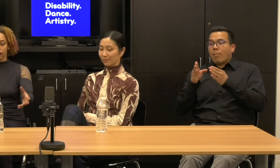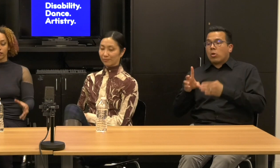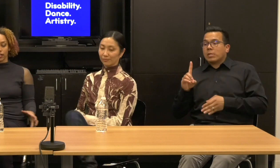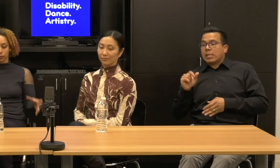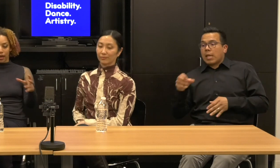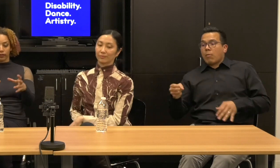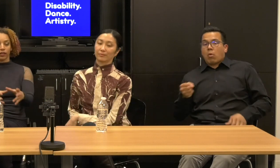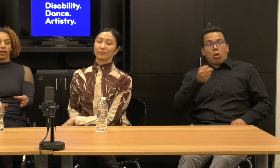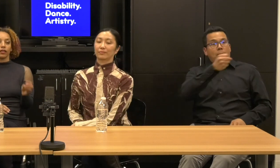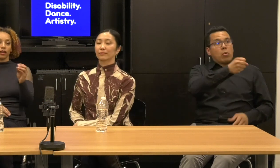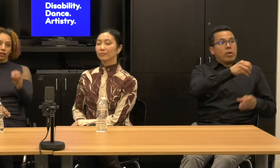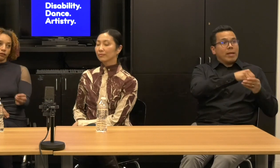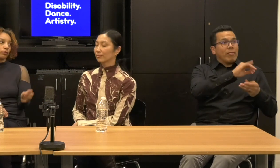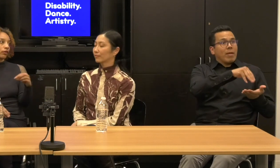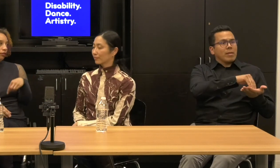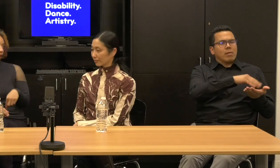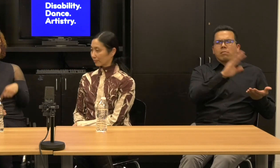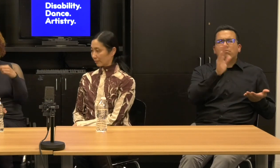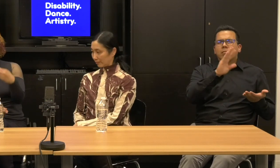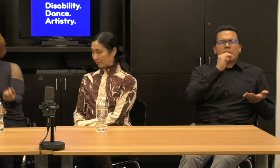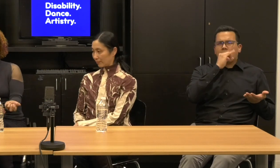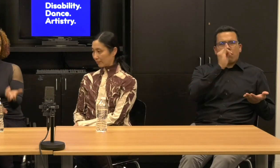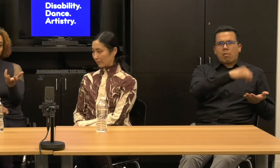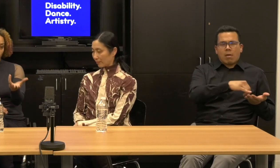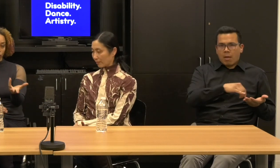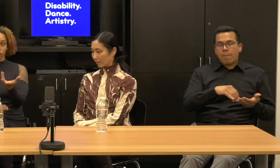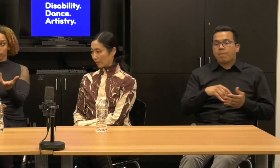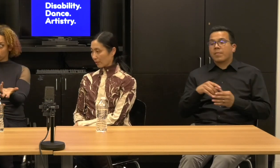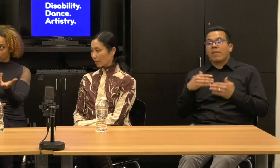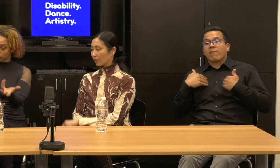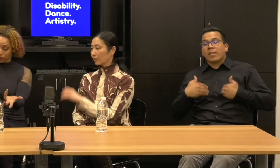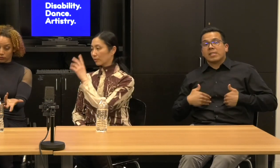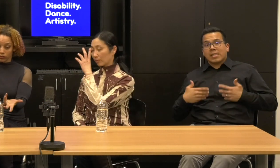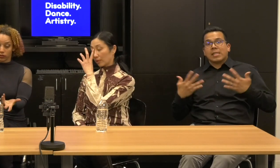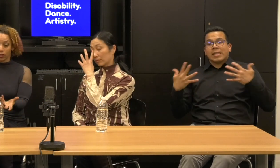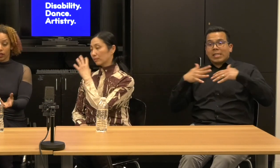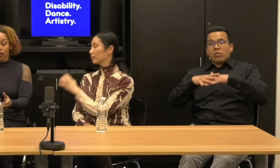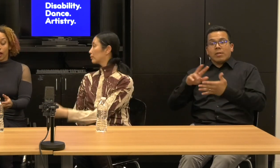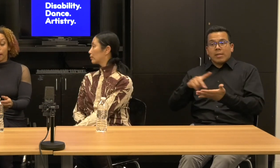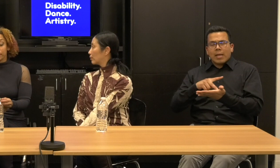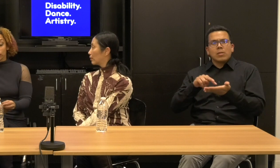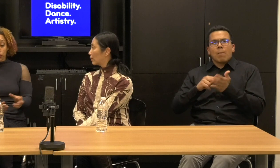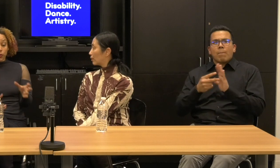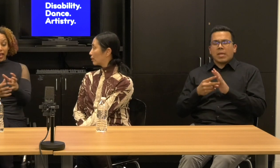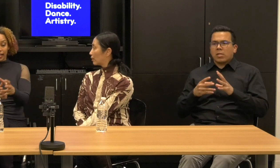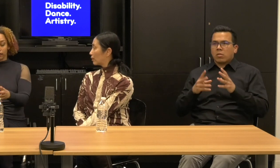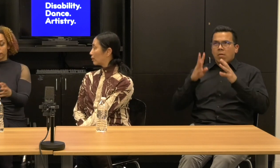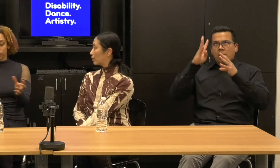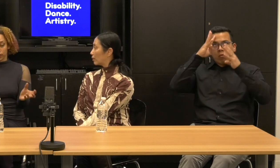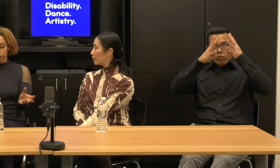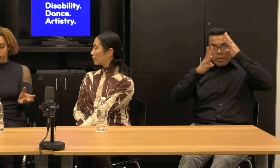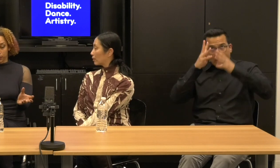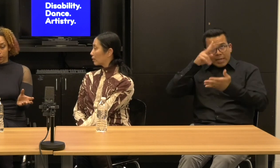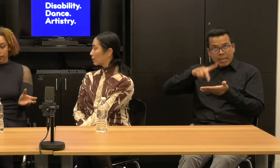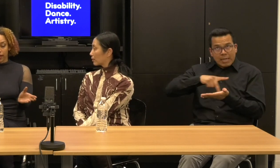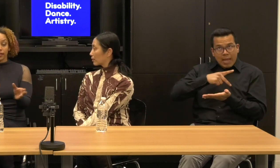Dance is about the art form of craft and the relationship with non disabled and disabled dancers.